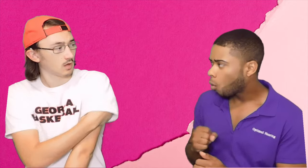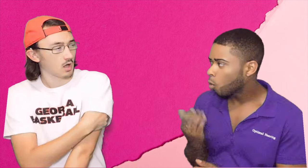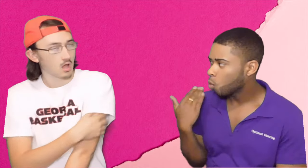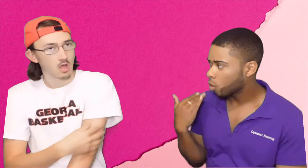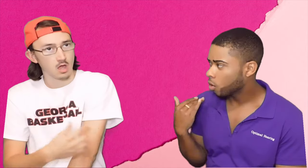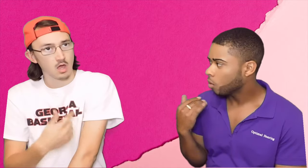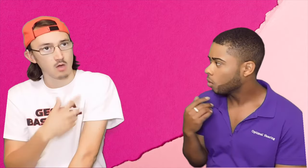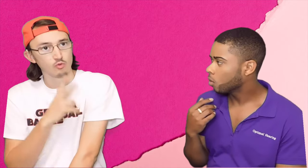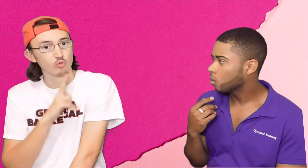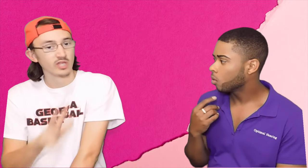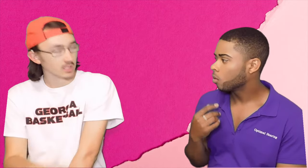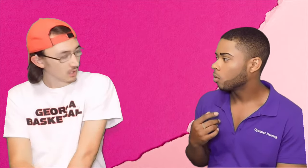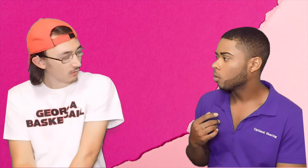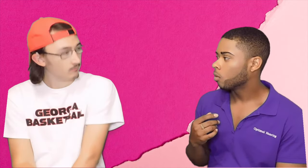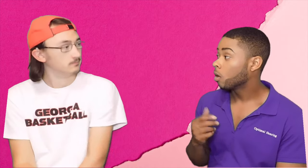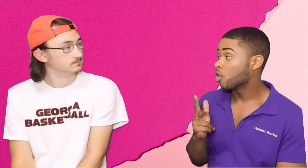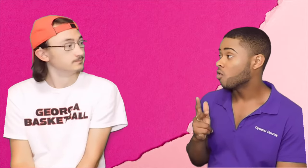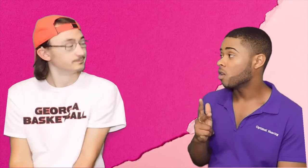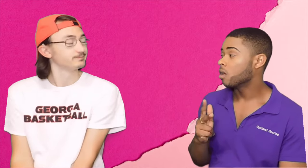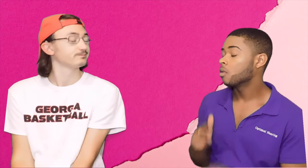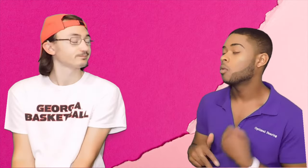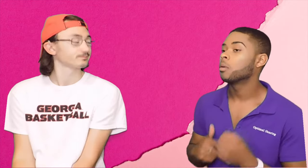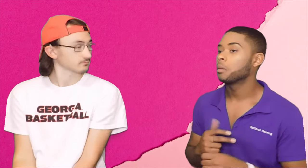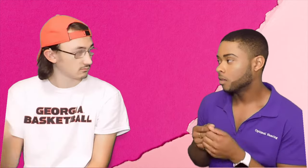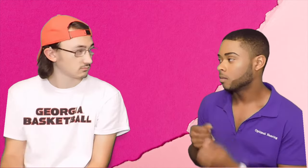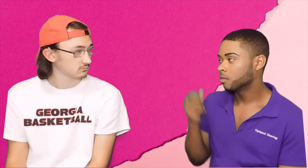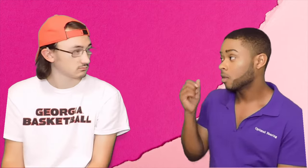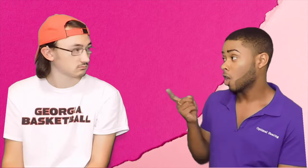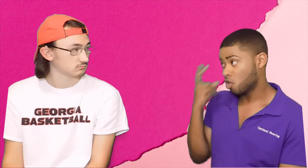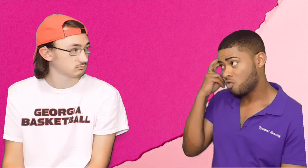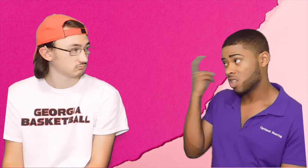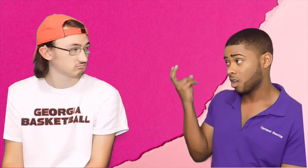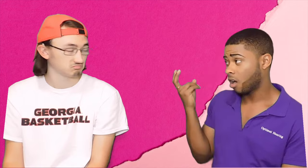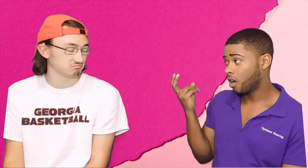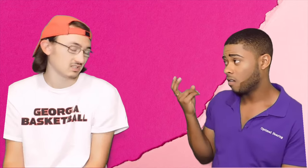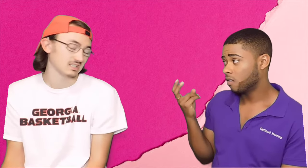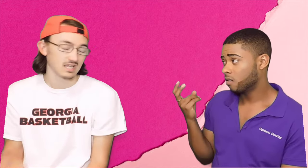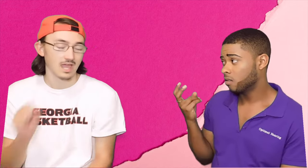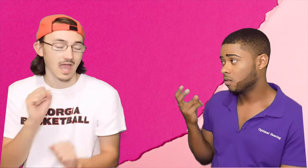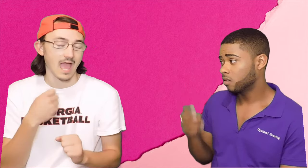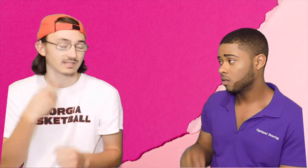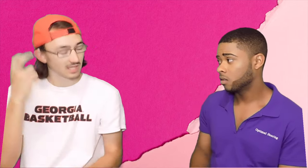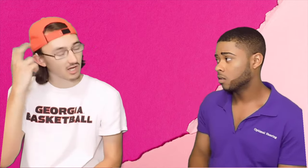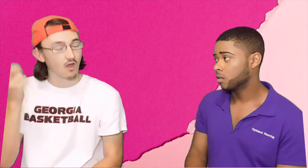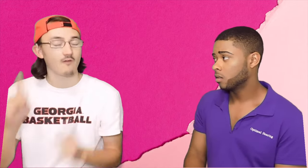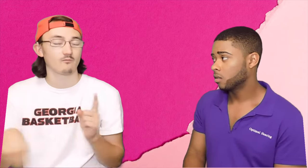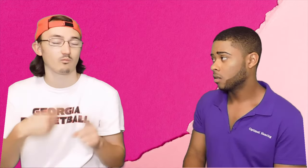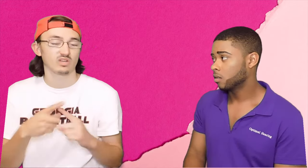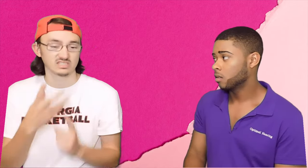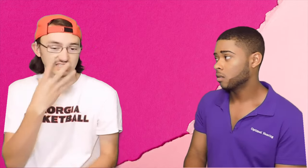Bryce: How old were you? Luke: I was 3 years old when I get my cochlear implant. Bryce: Do you ever take it off? Luke: I could take it off when I sleep,